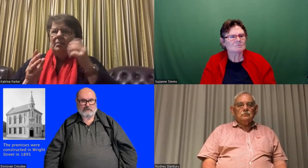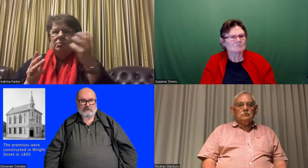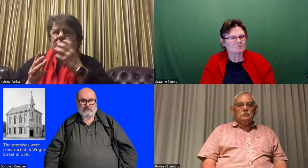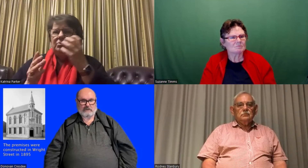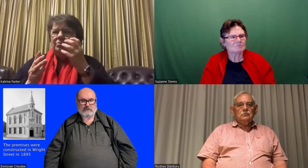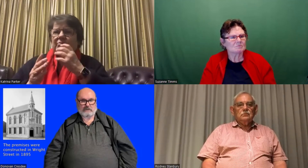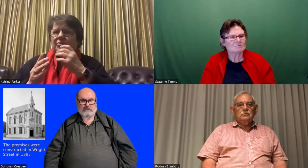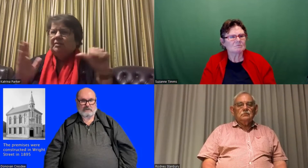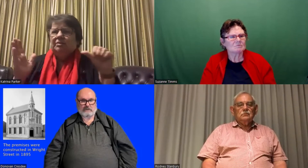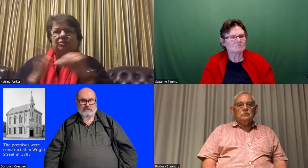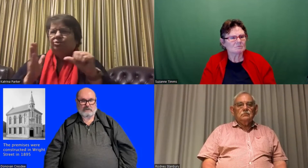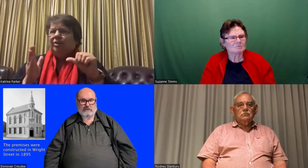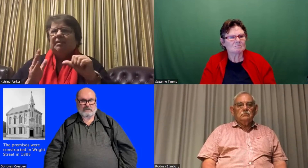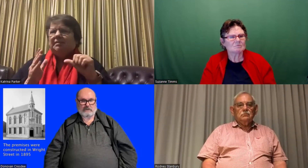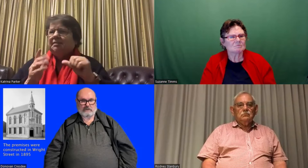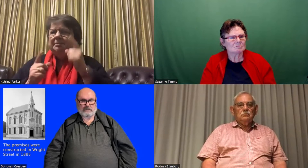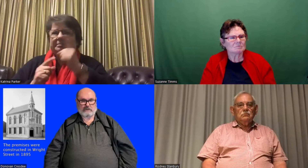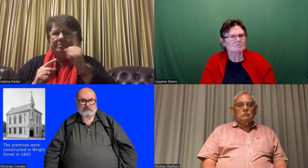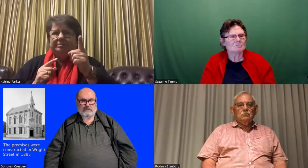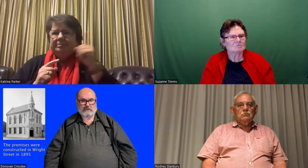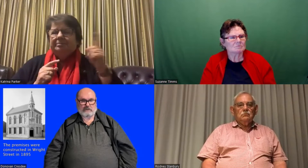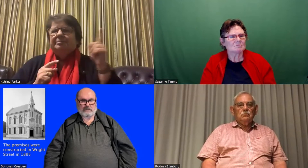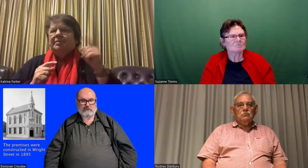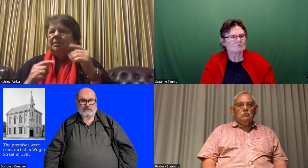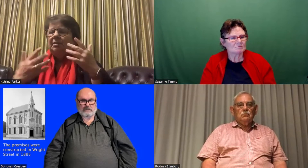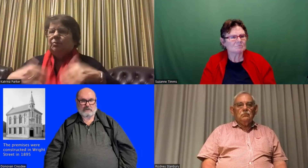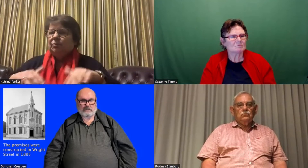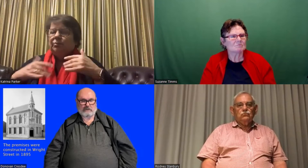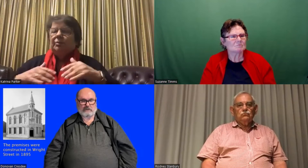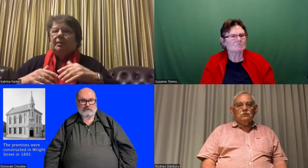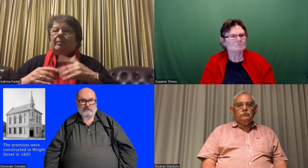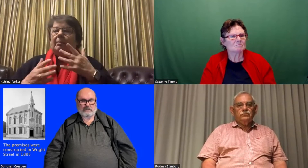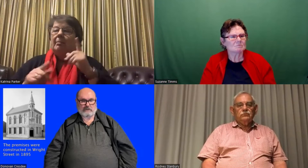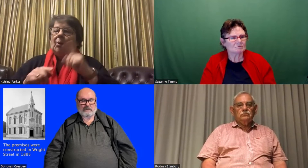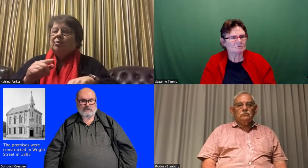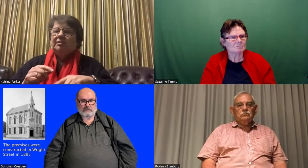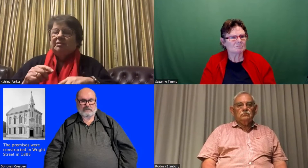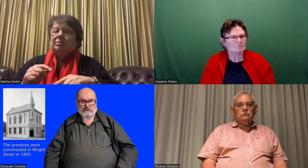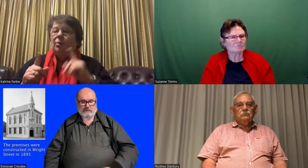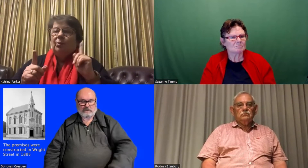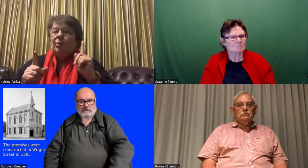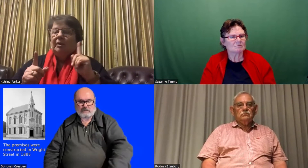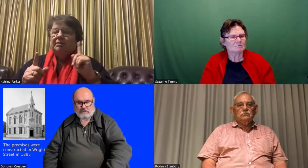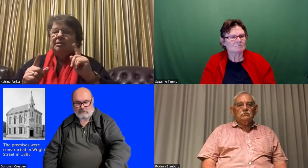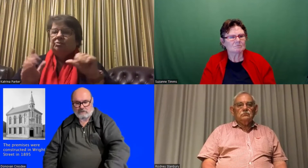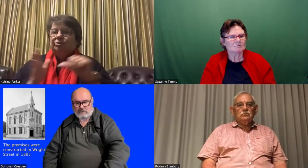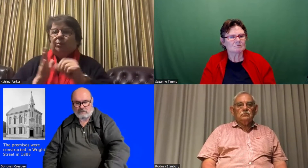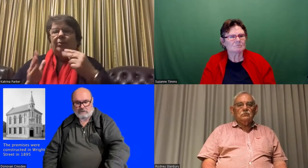did it come about from? and she described to me you know the Headmaster Samuel who was very strict